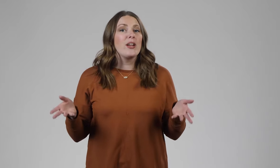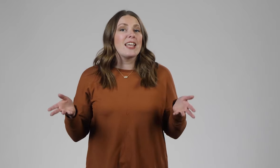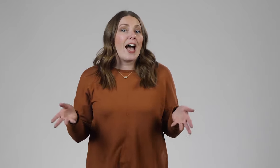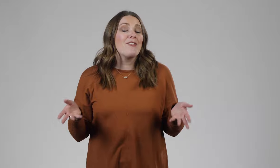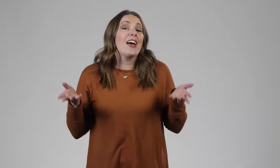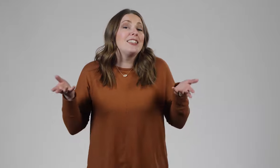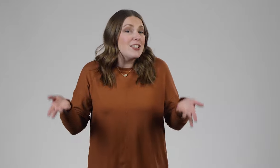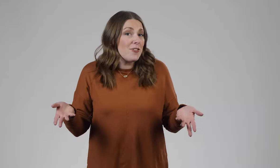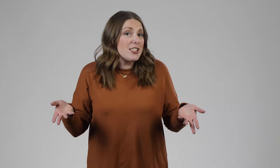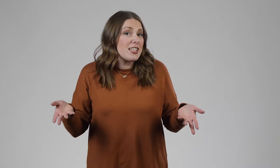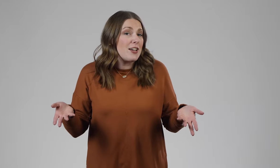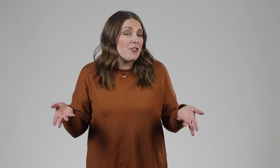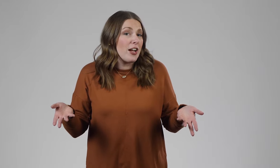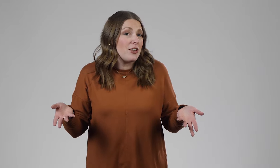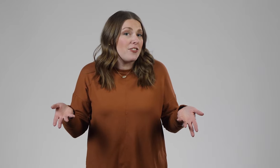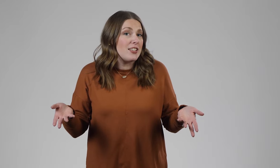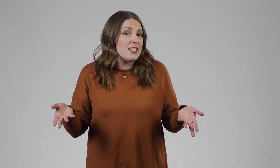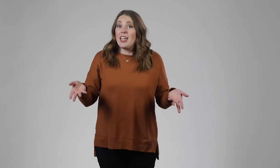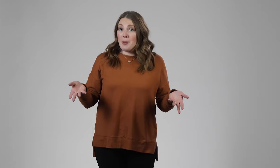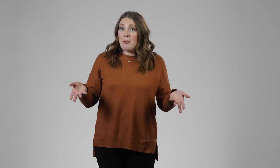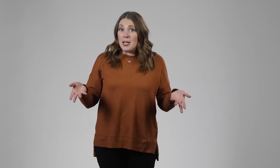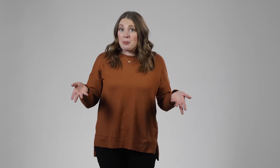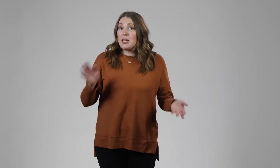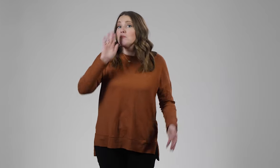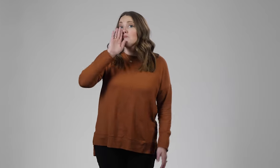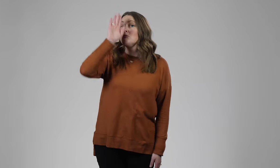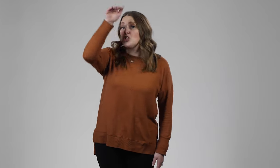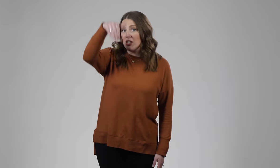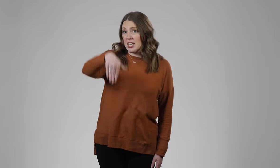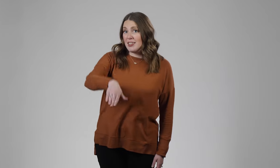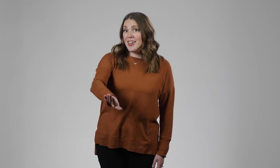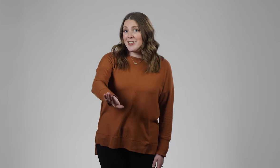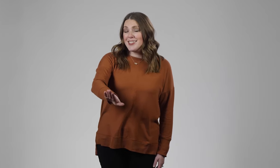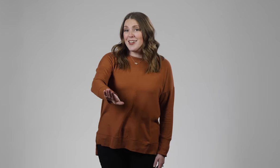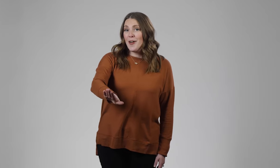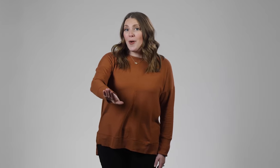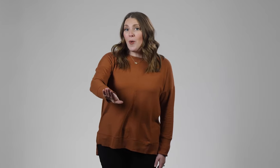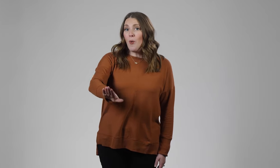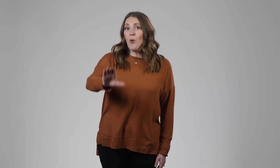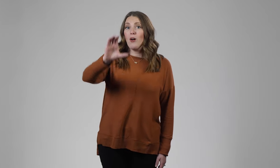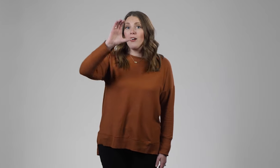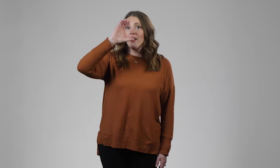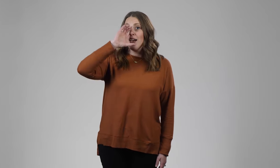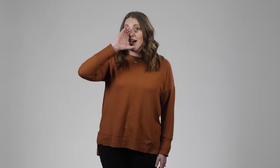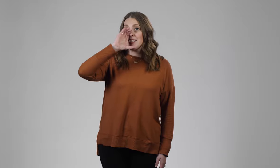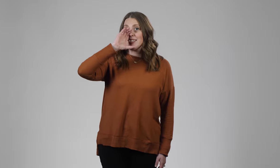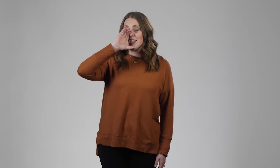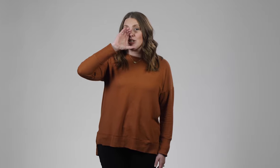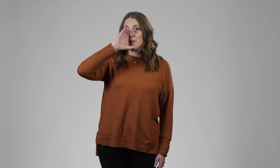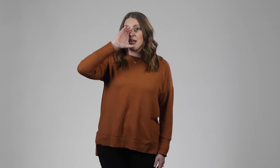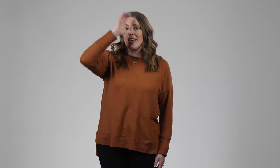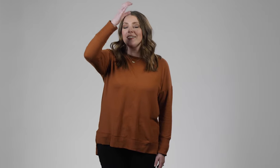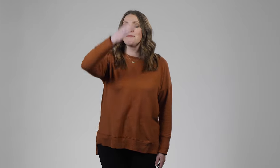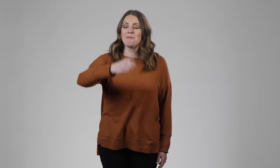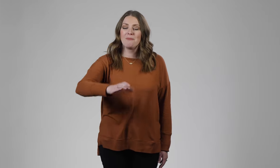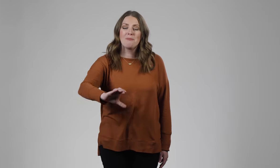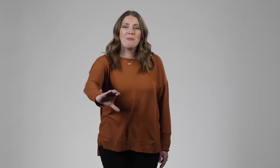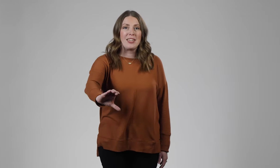to have a different sign for elephant it might be just like this or a 'C-shaped' hand making